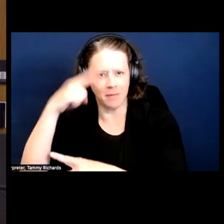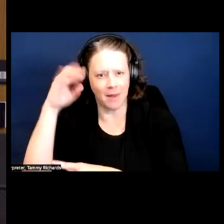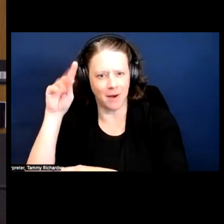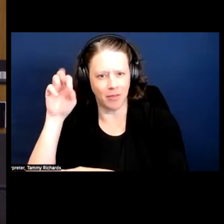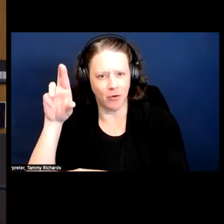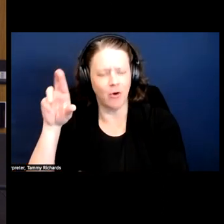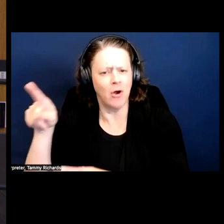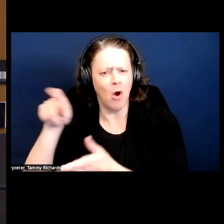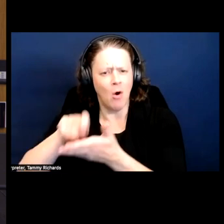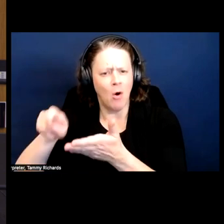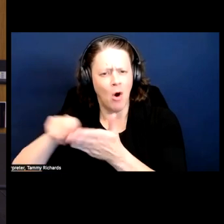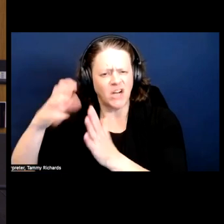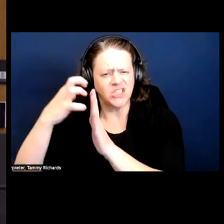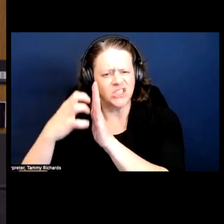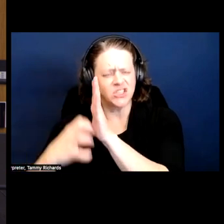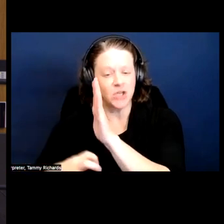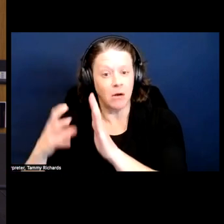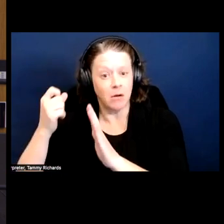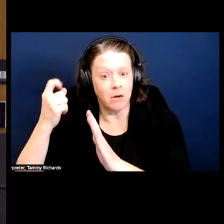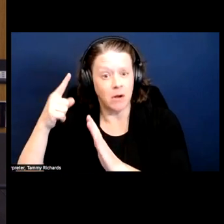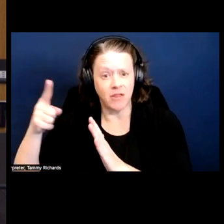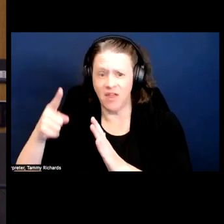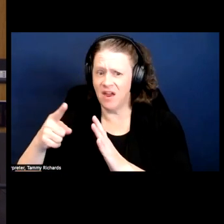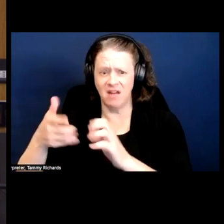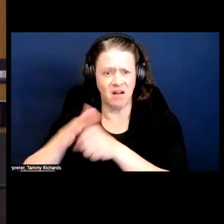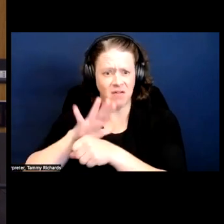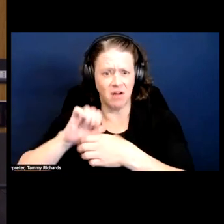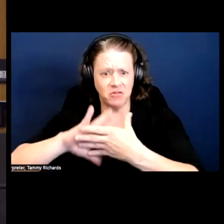They covered the story more than any other nationally-distributed newspaper.